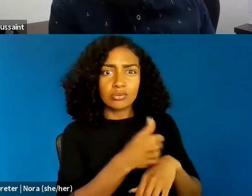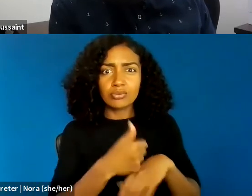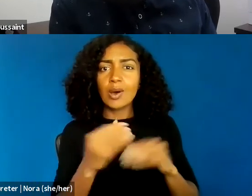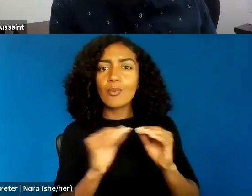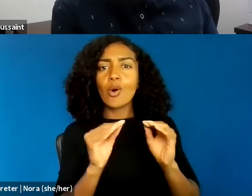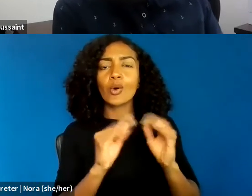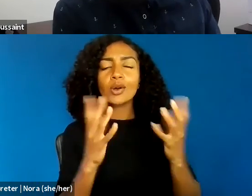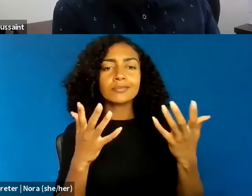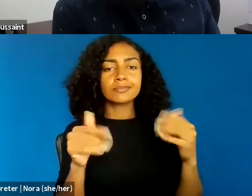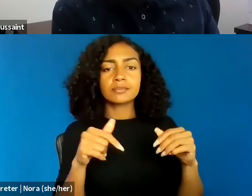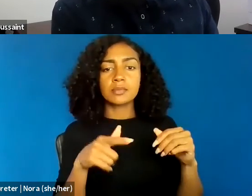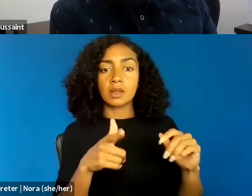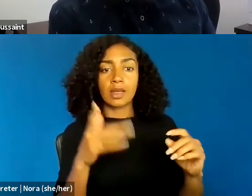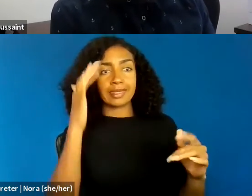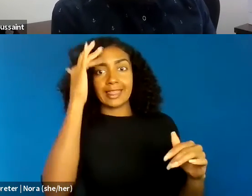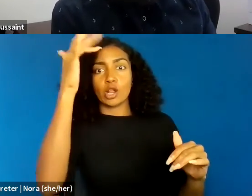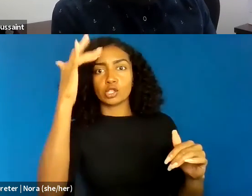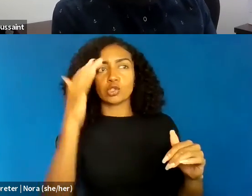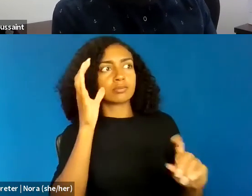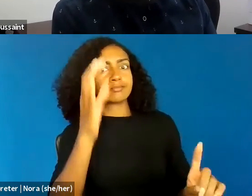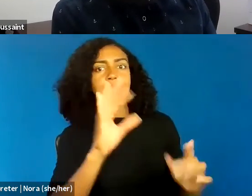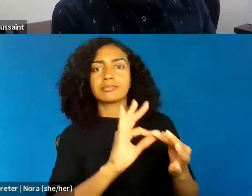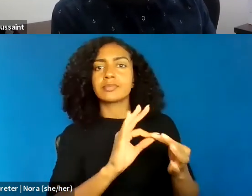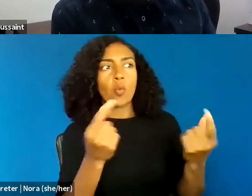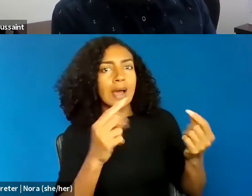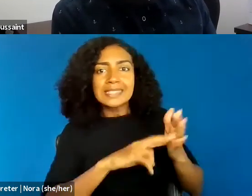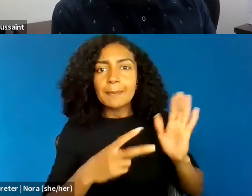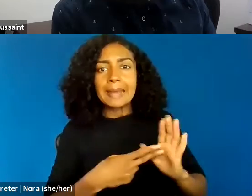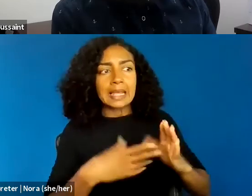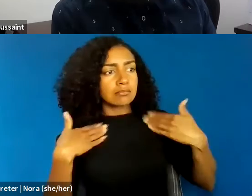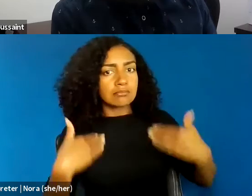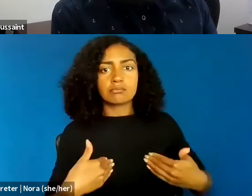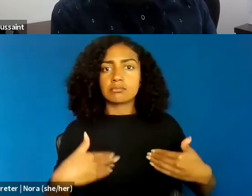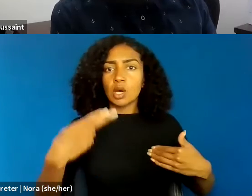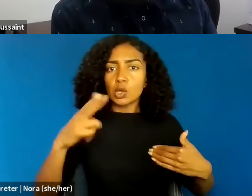And I only raise these because I think then that conversation allows us to question,